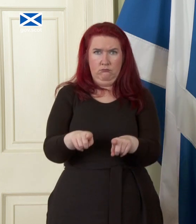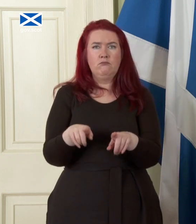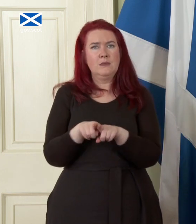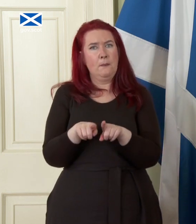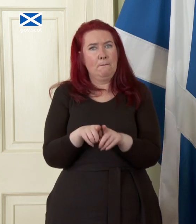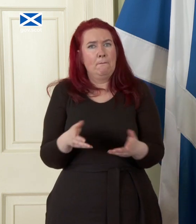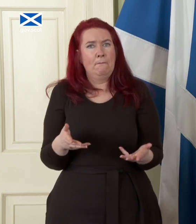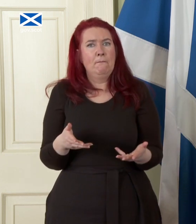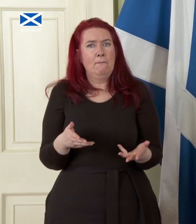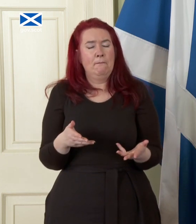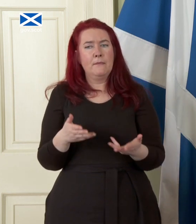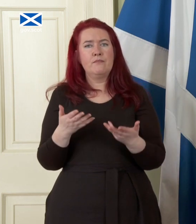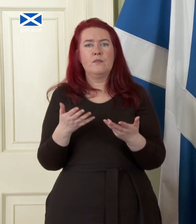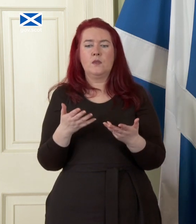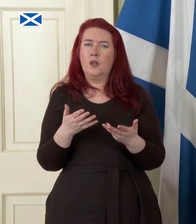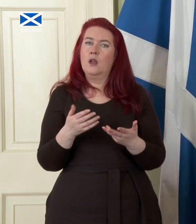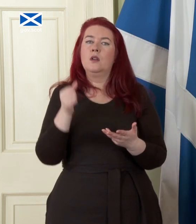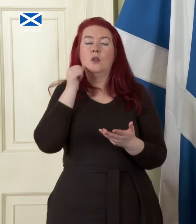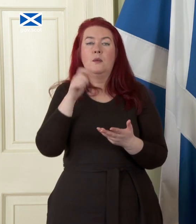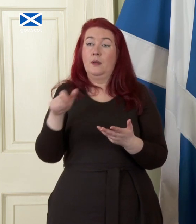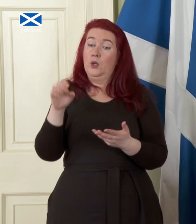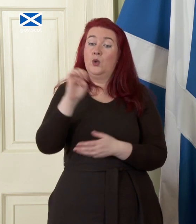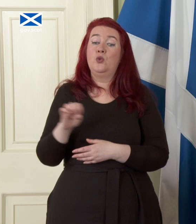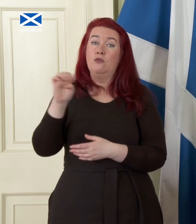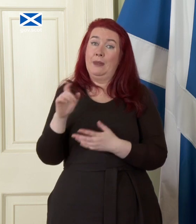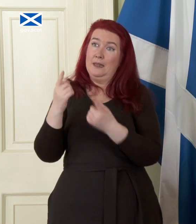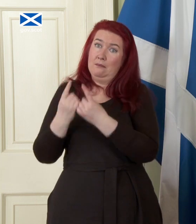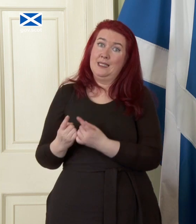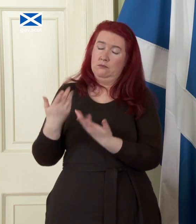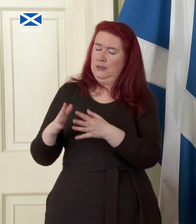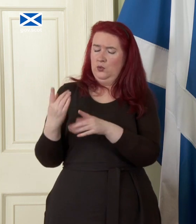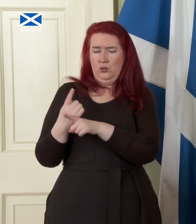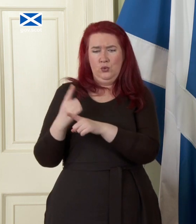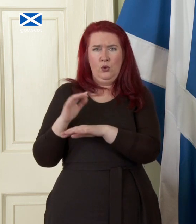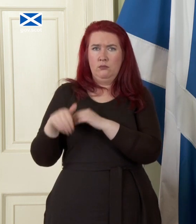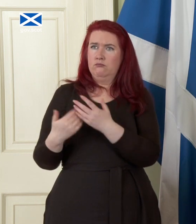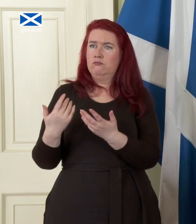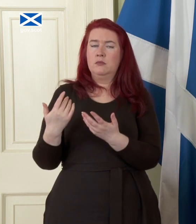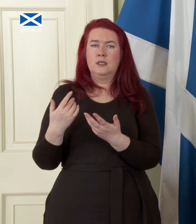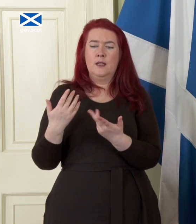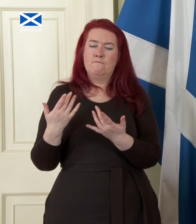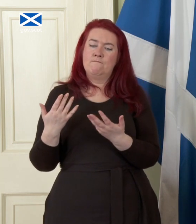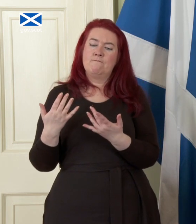know people with a lot of credibility on European matters have spoken before about not the uh the